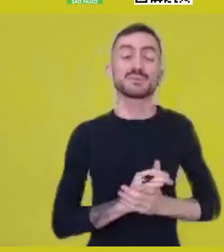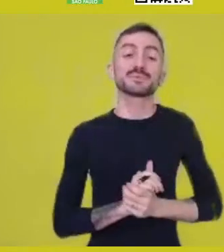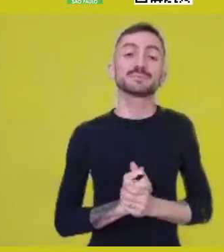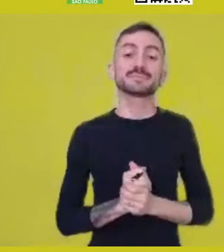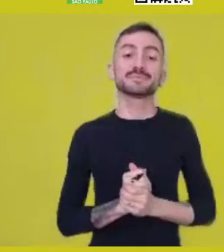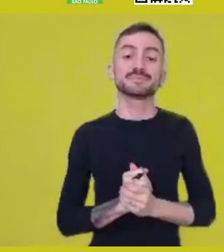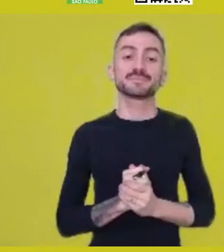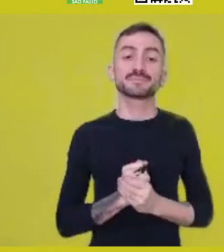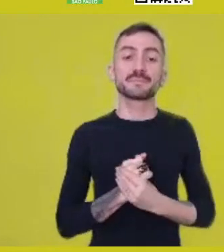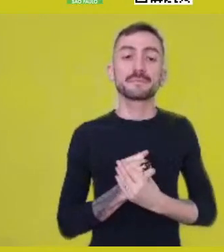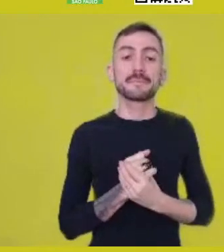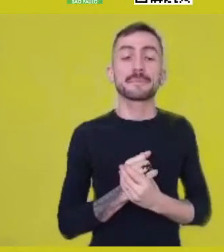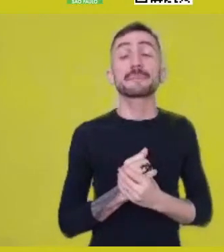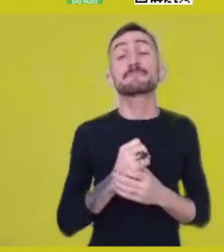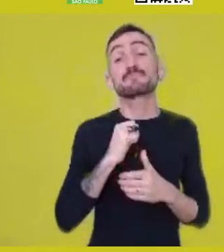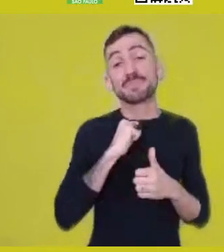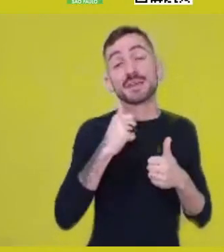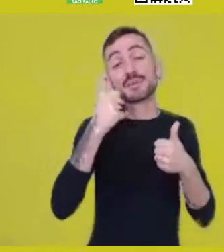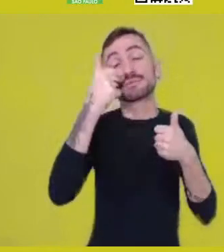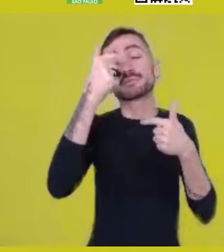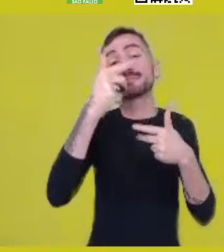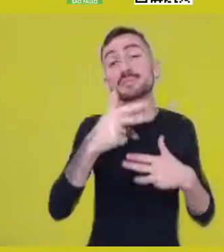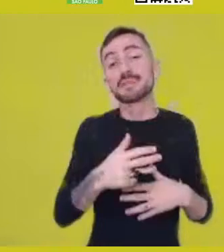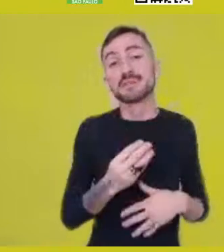I say that confronting the idea itself of freedom